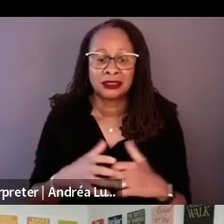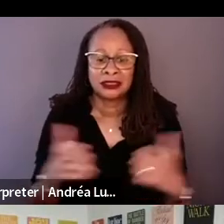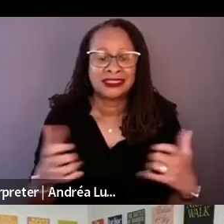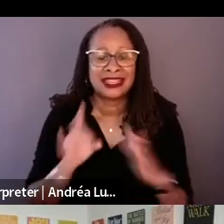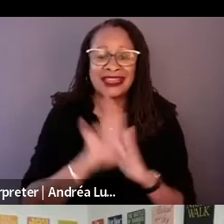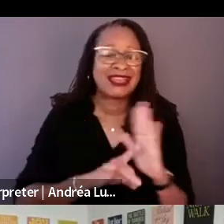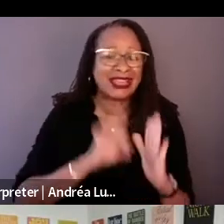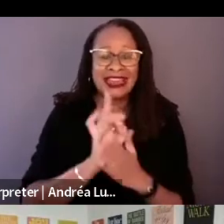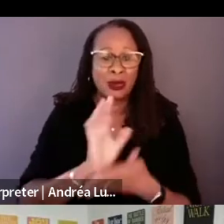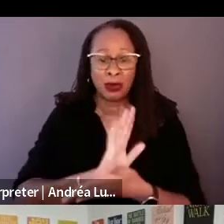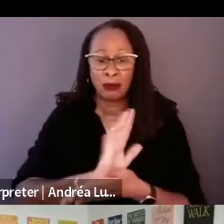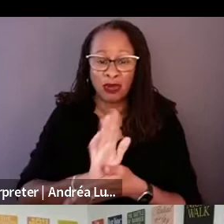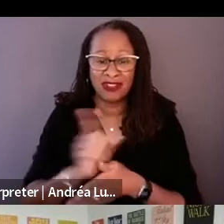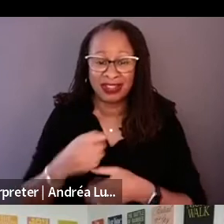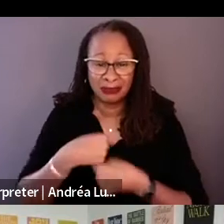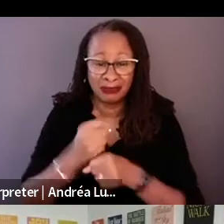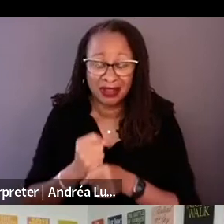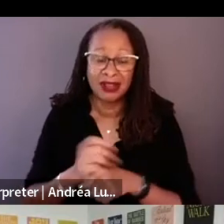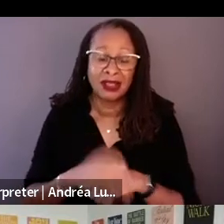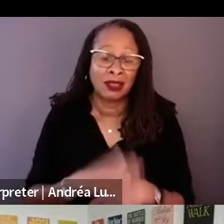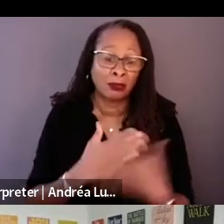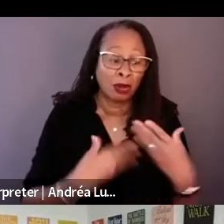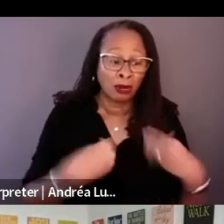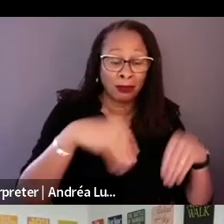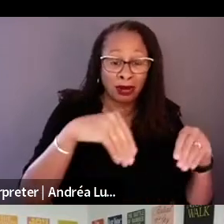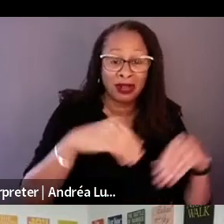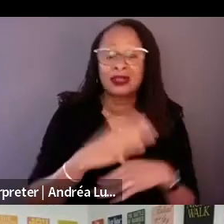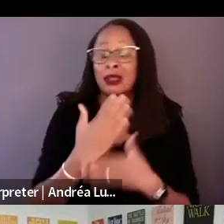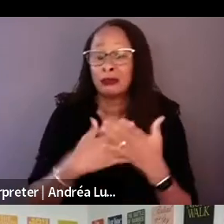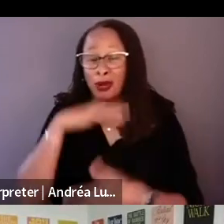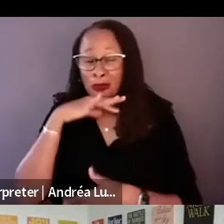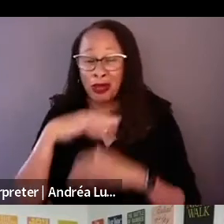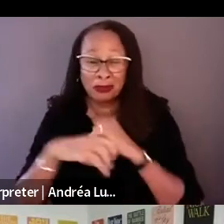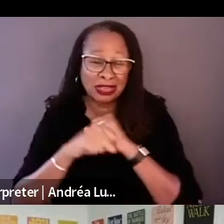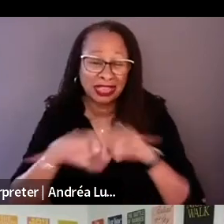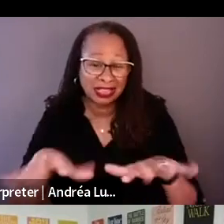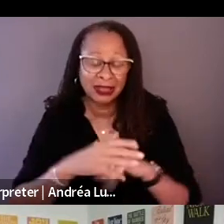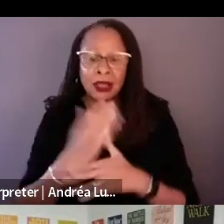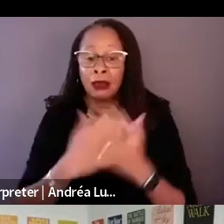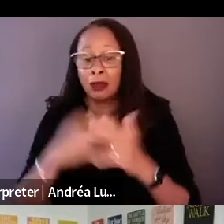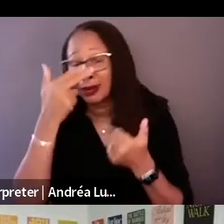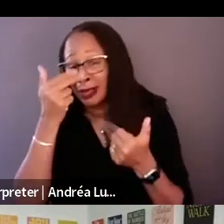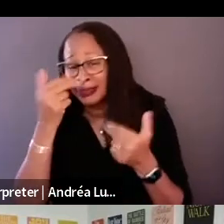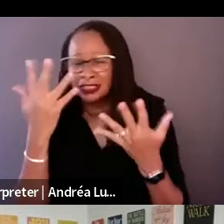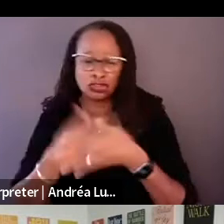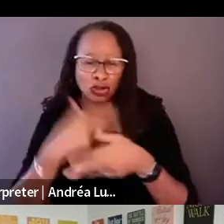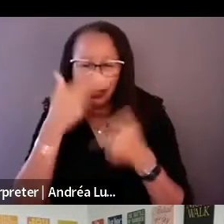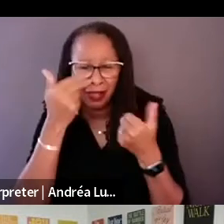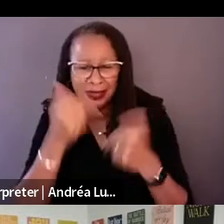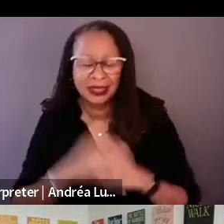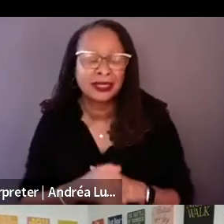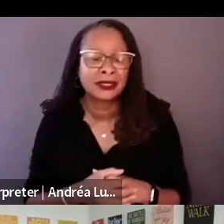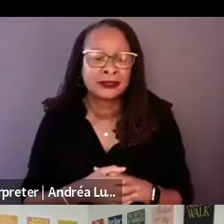marketing and comedy and propaganda and dark comedy, so all of that archival got me interest in the